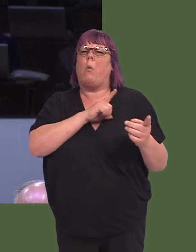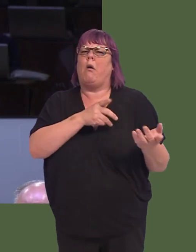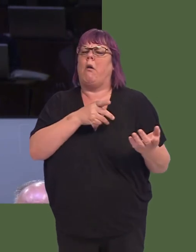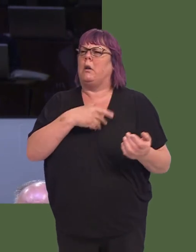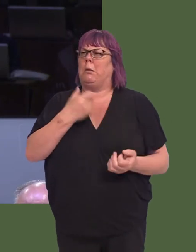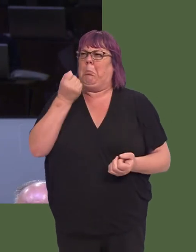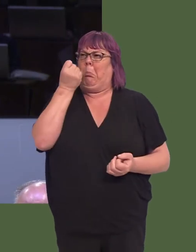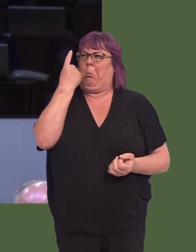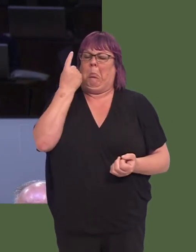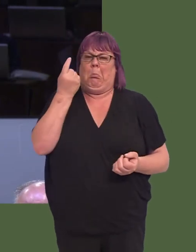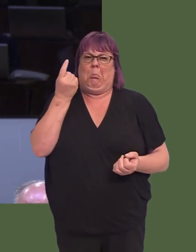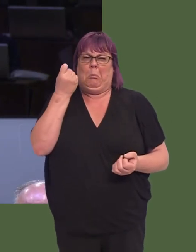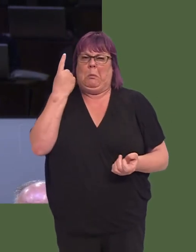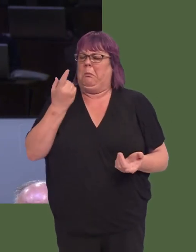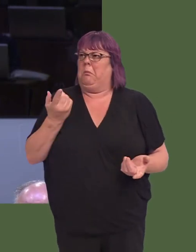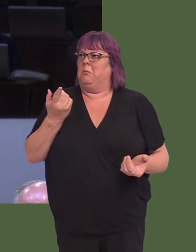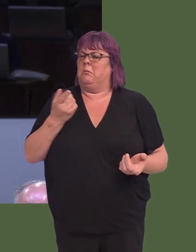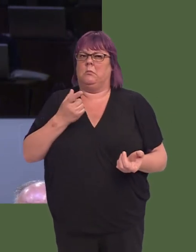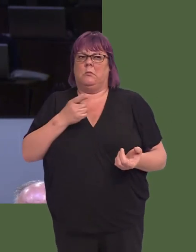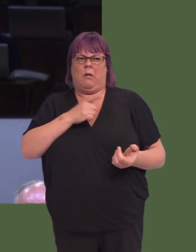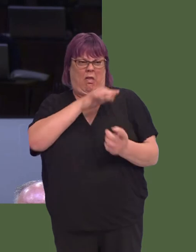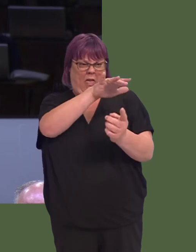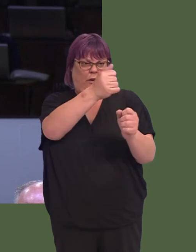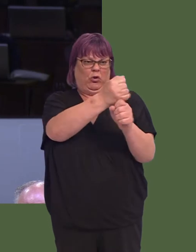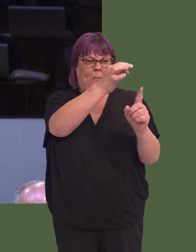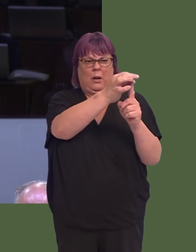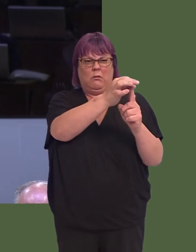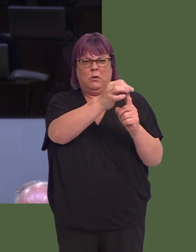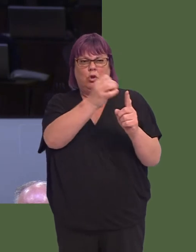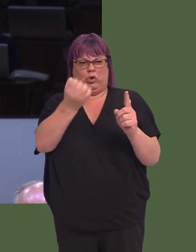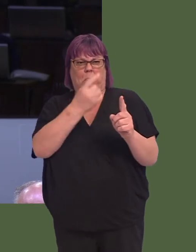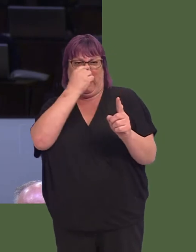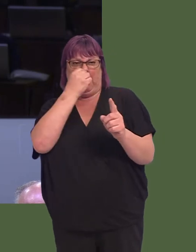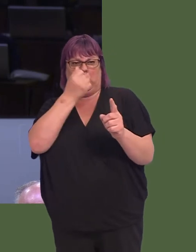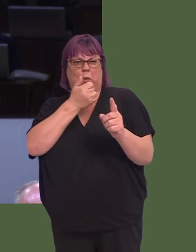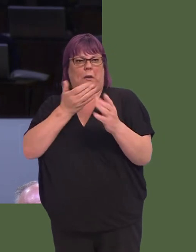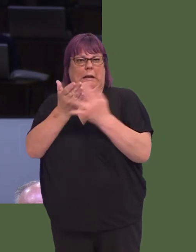difficult to comprehend when the constituent is already at their GP practice.